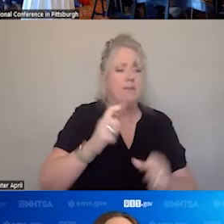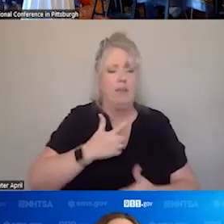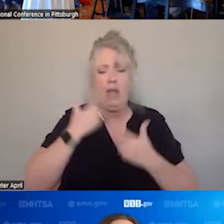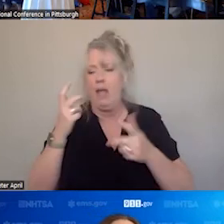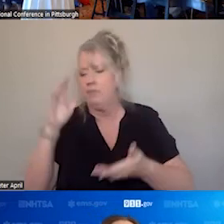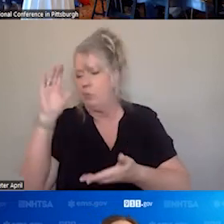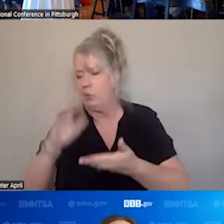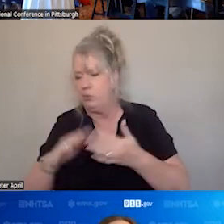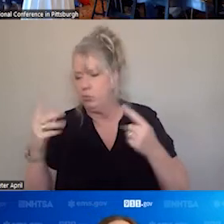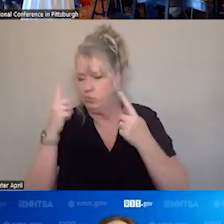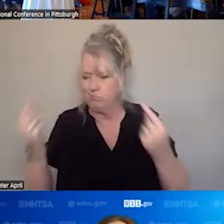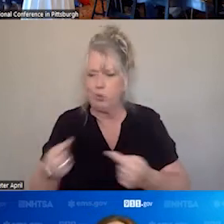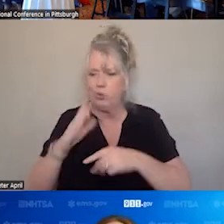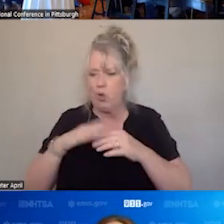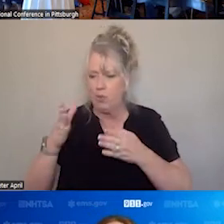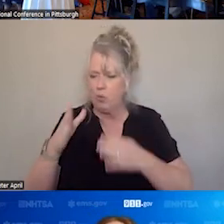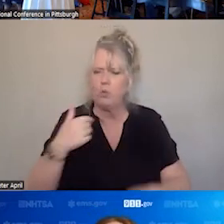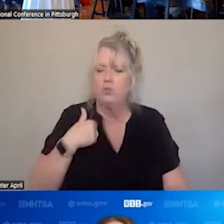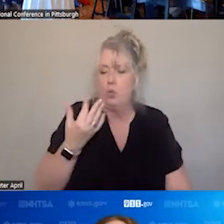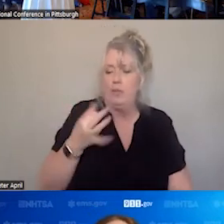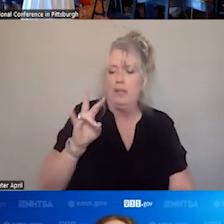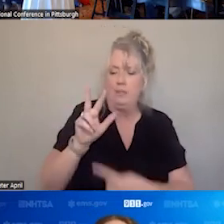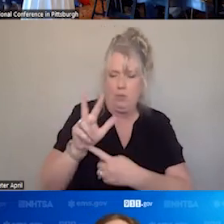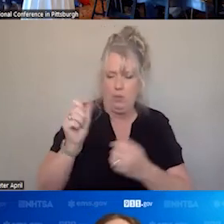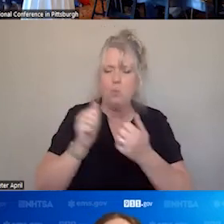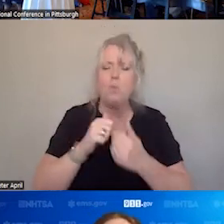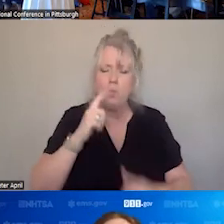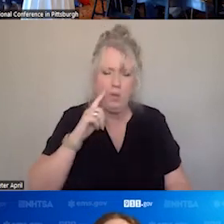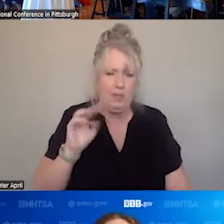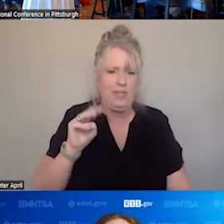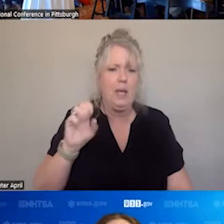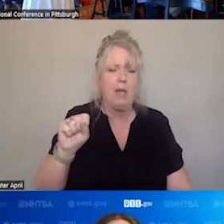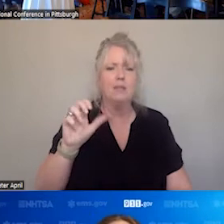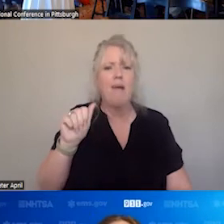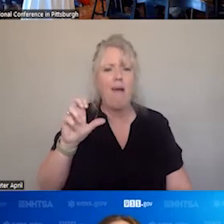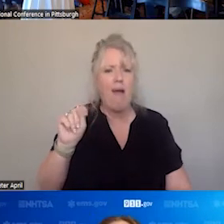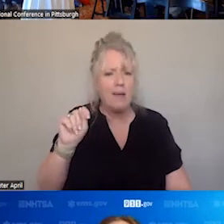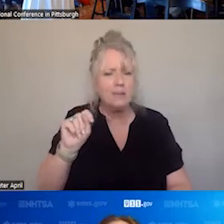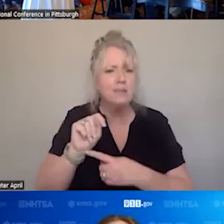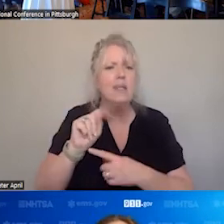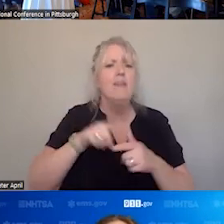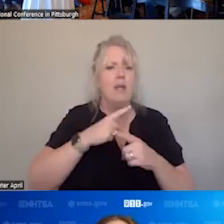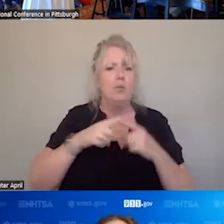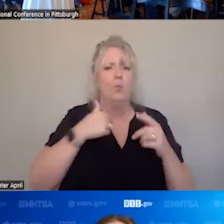SO, AND, IN 1973 WITH EMERGENCY MEDICAL SERVICES ACT WE REALLY STARTED TO PUSH FOR